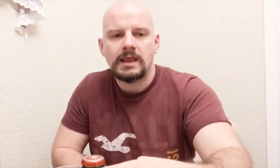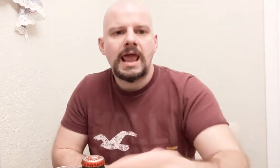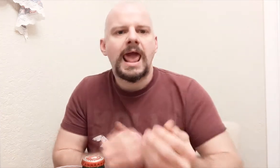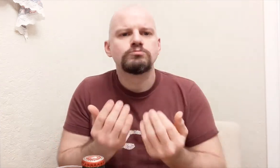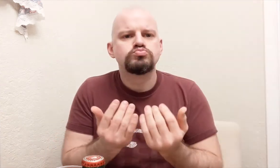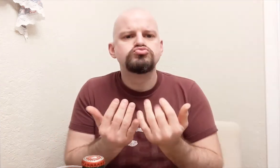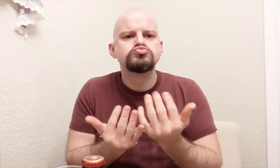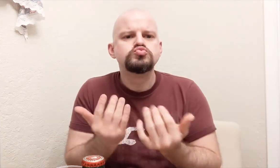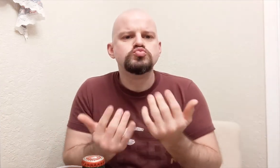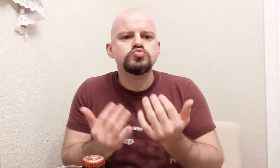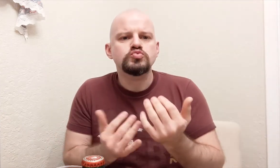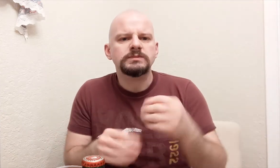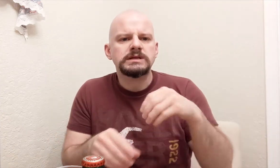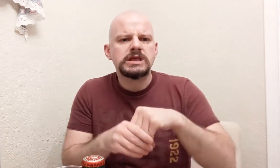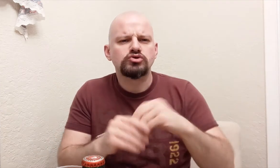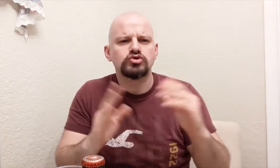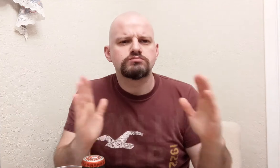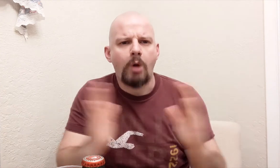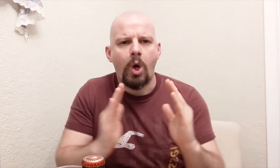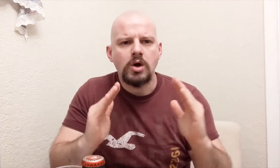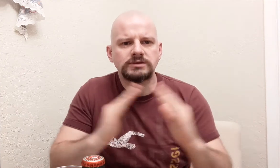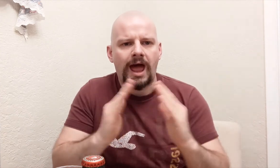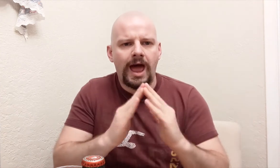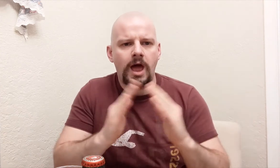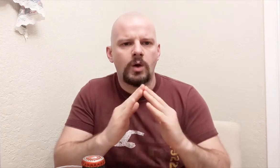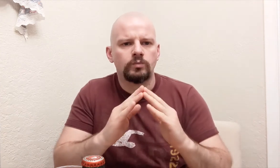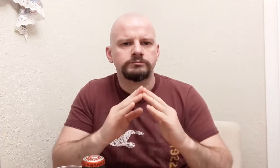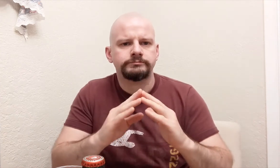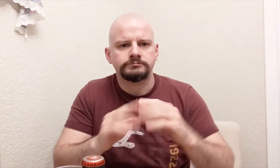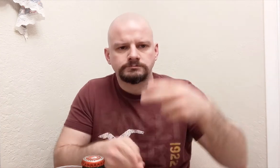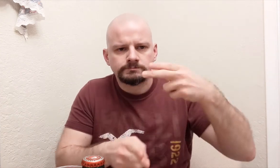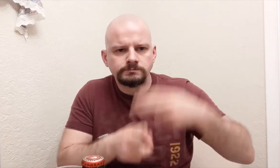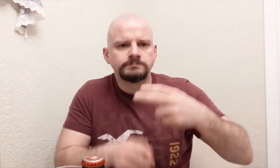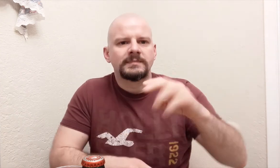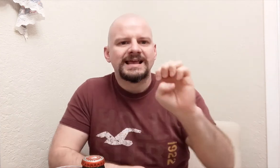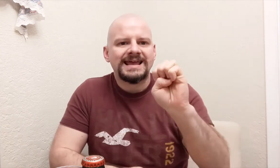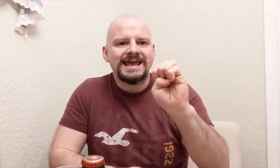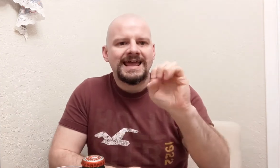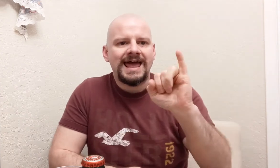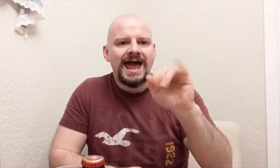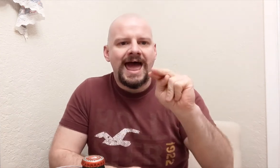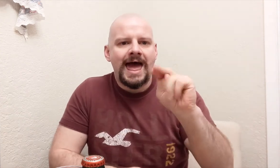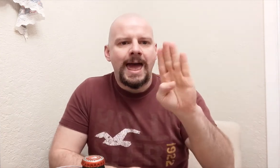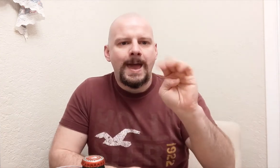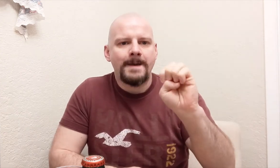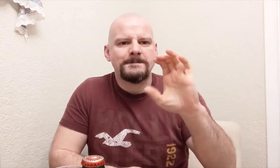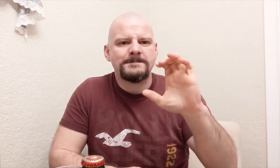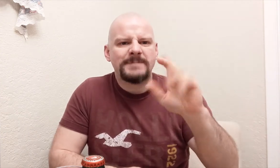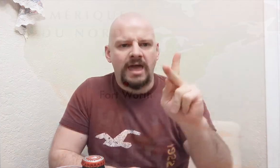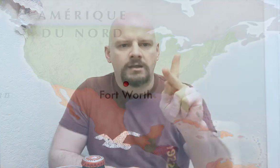It's brewed in a small town named Einbeck.